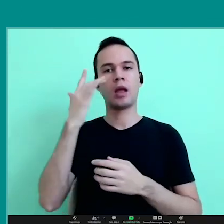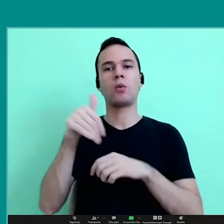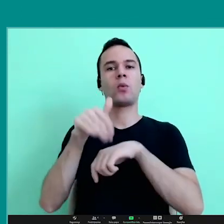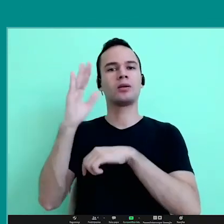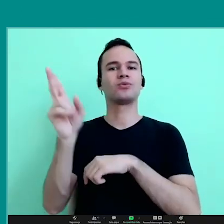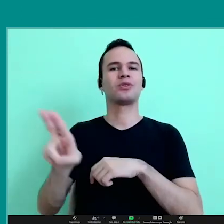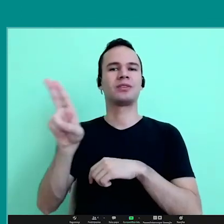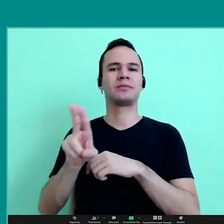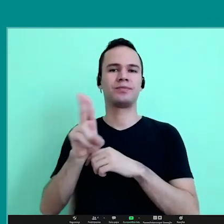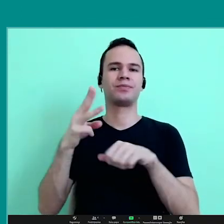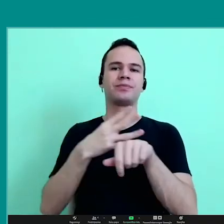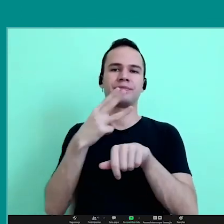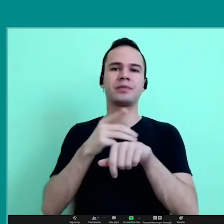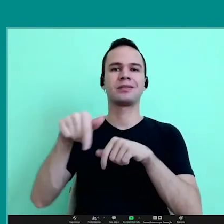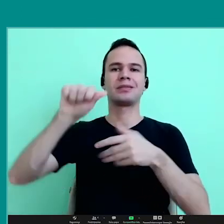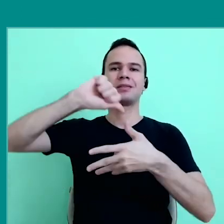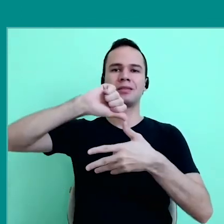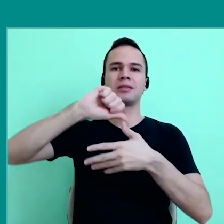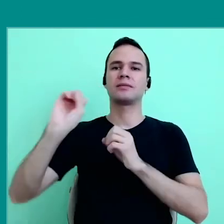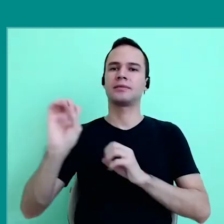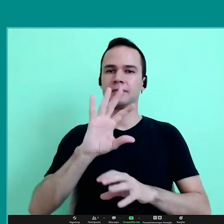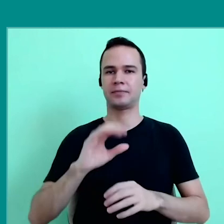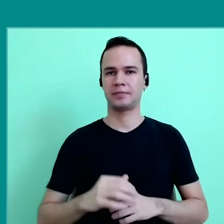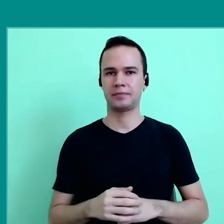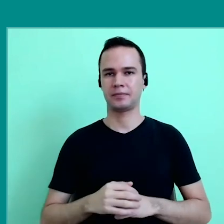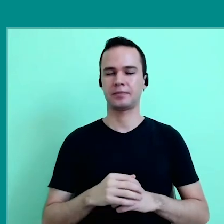which is being used the most to teach in the Latin America.